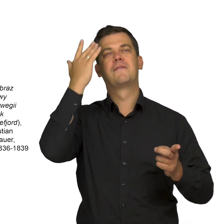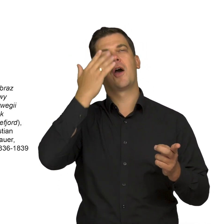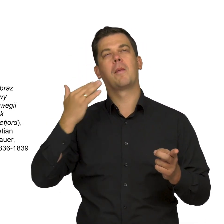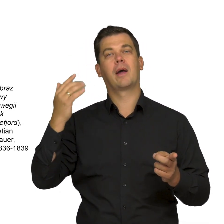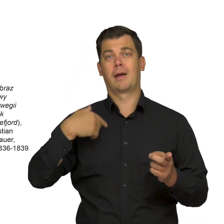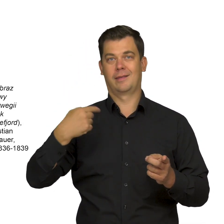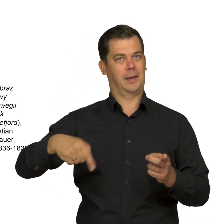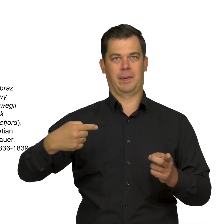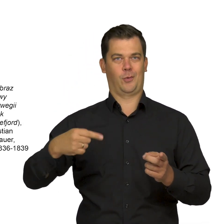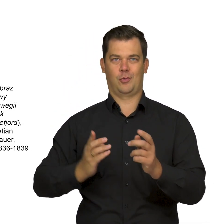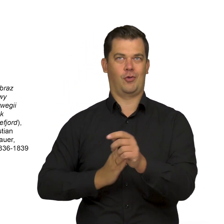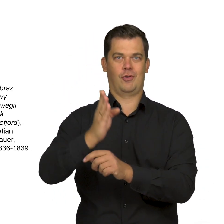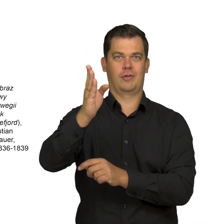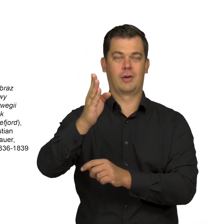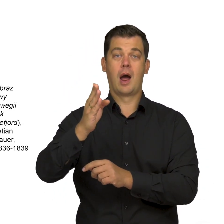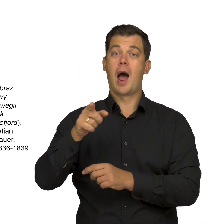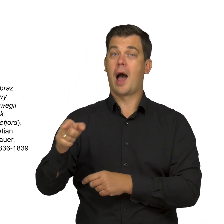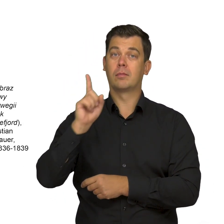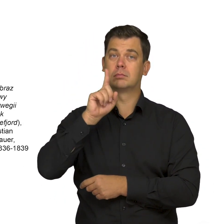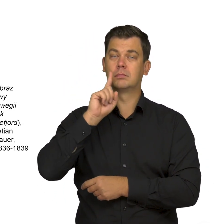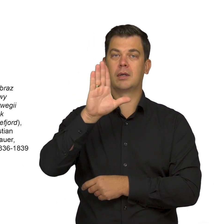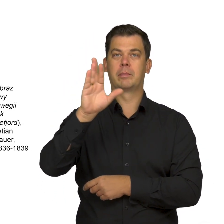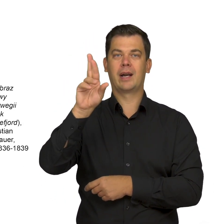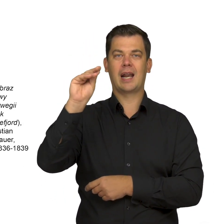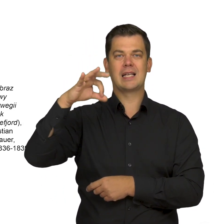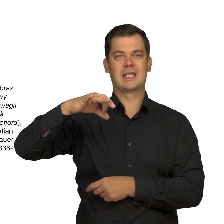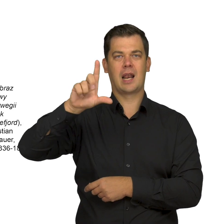This is the fruit of at least two trips to Norway, and the influence of Norwegian painters